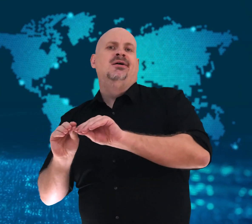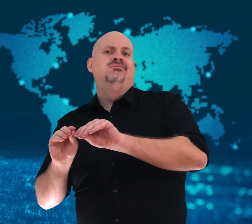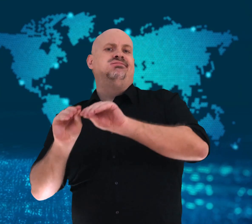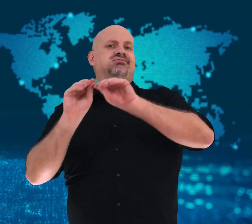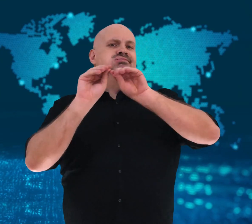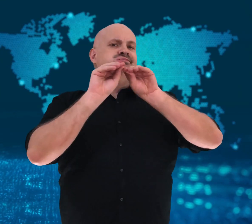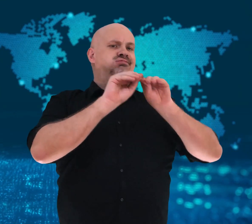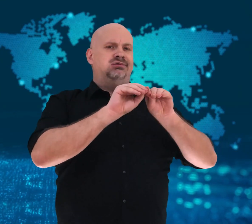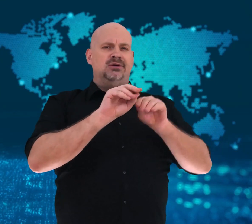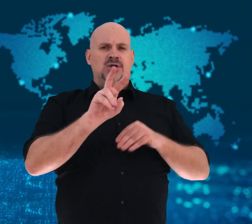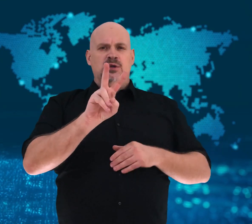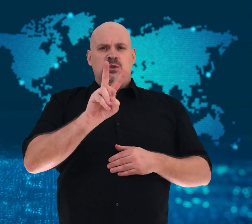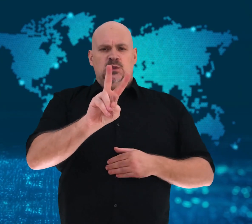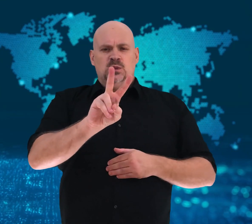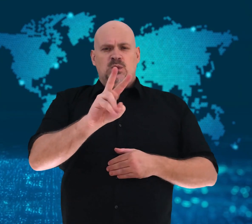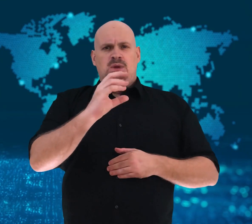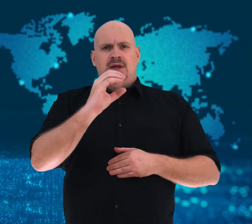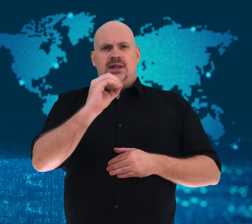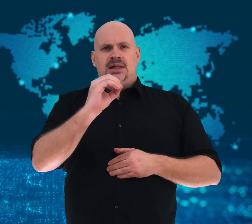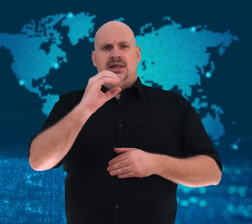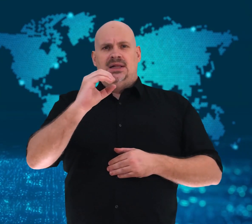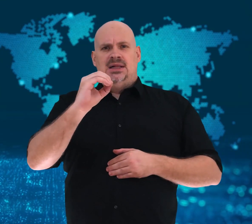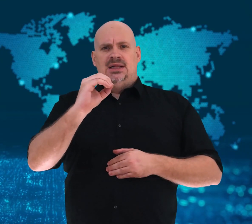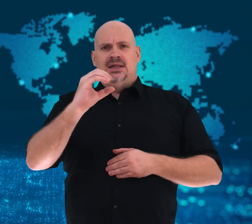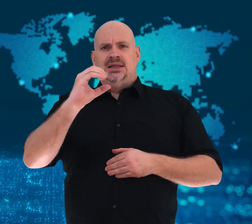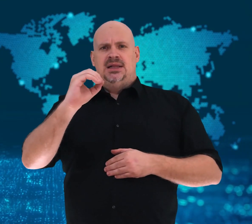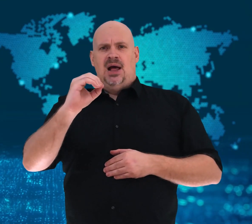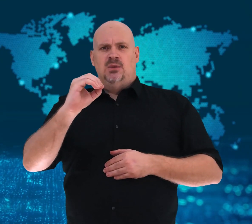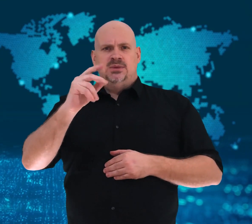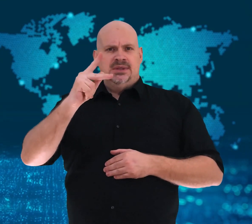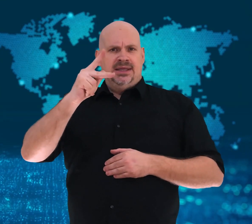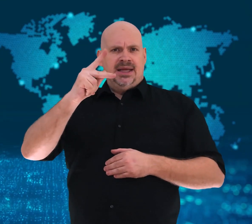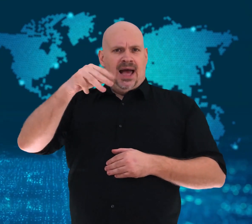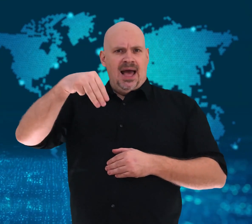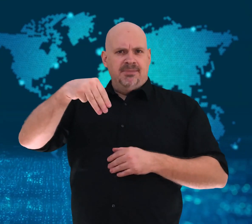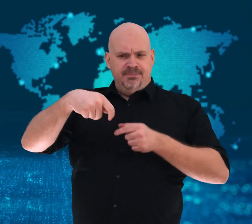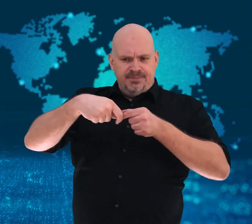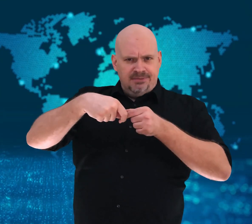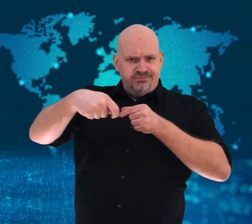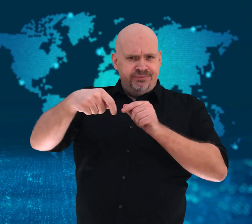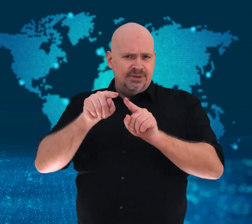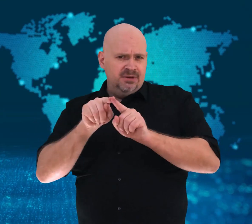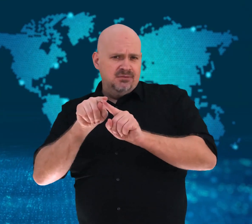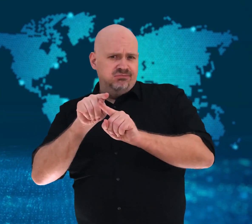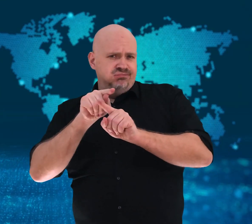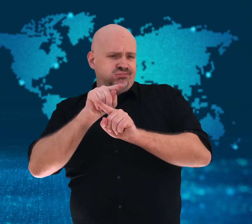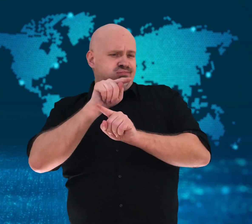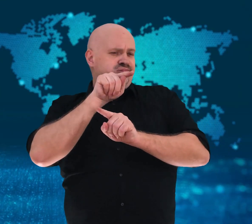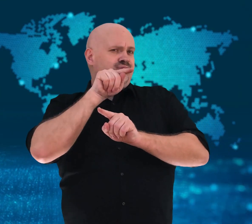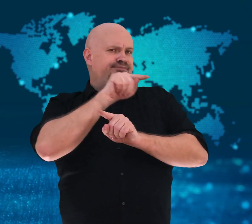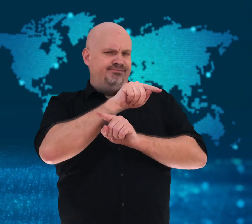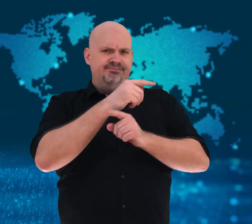kilometers away to the jungles of Kalimantan.